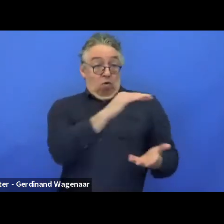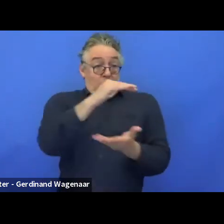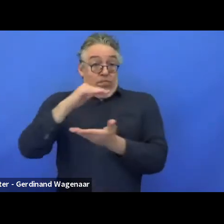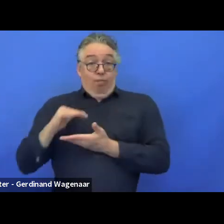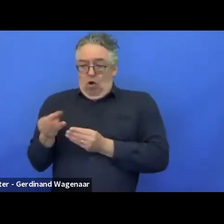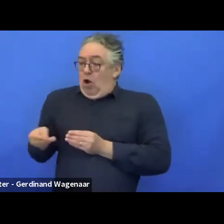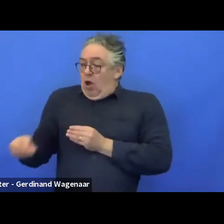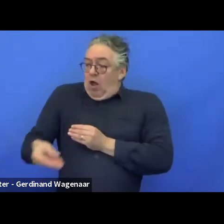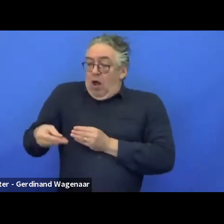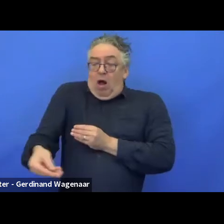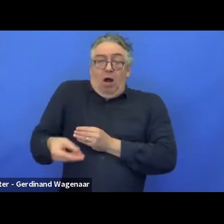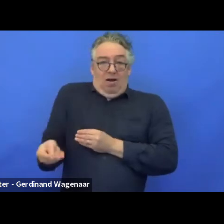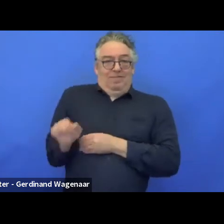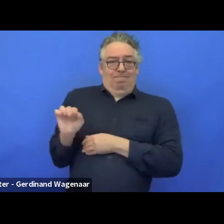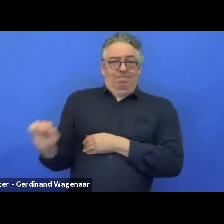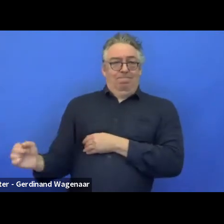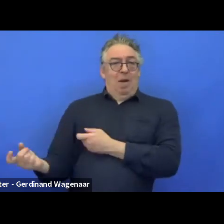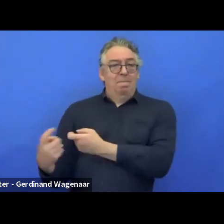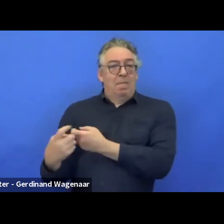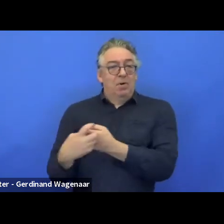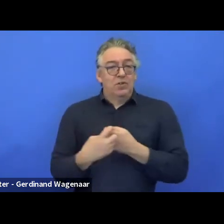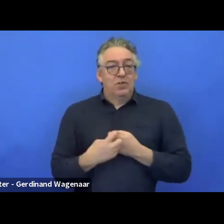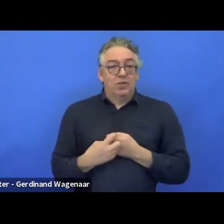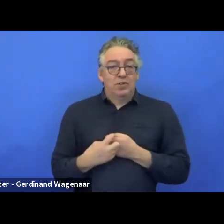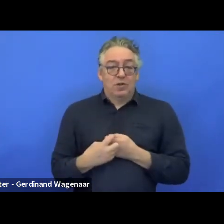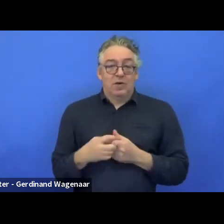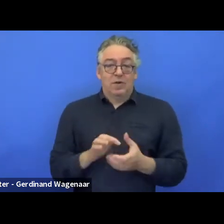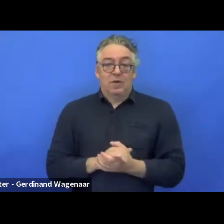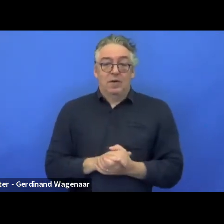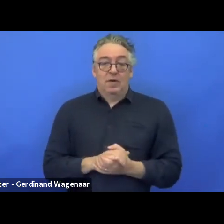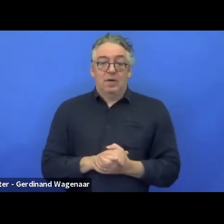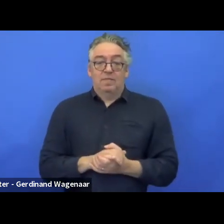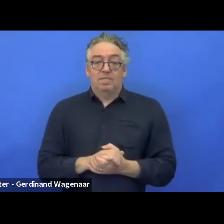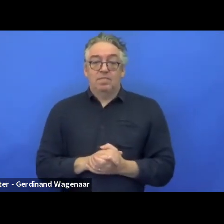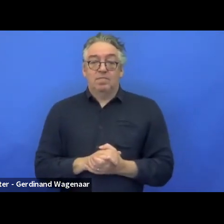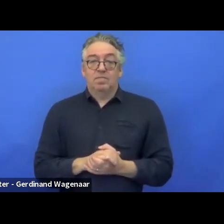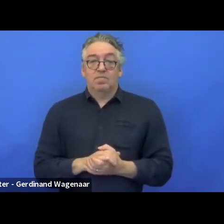the infrastructure it would be given, you don't have to pay for the tablet,